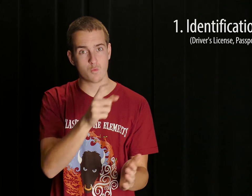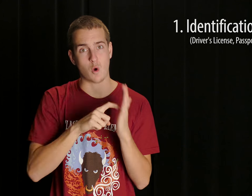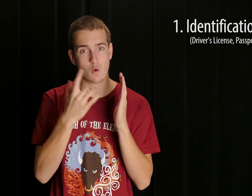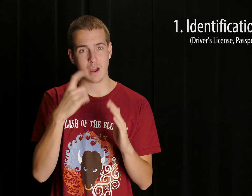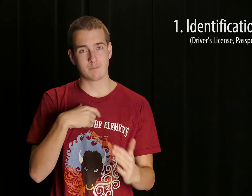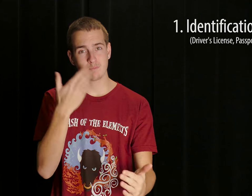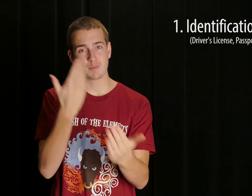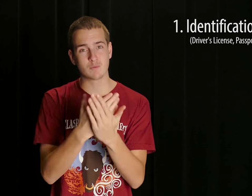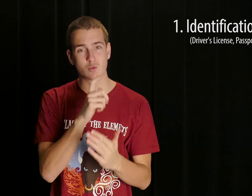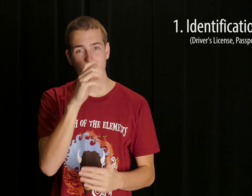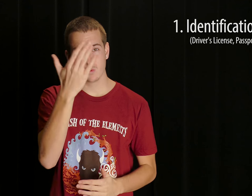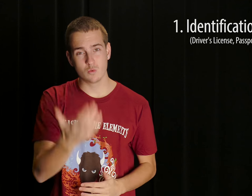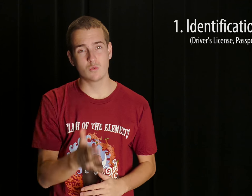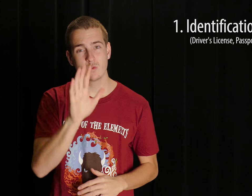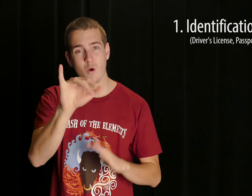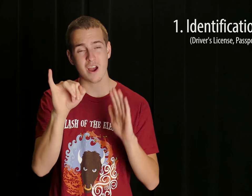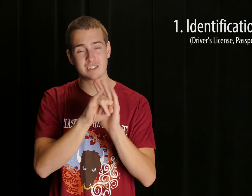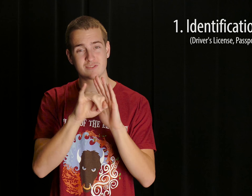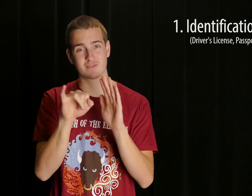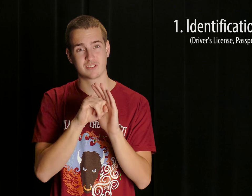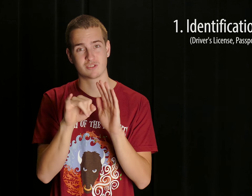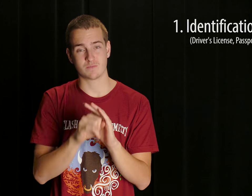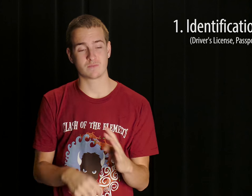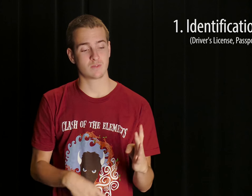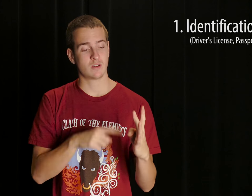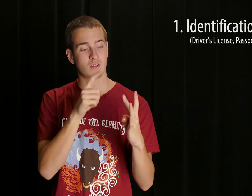Admissions require identification in order to be let in.